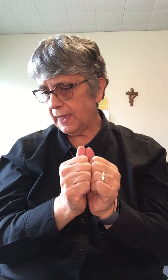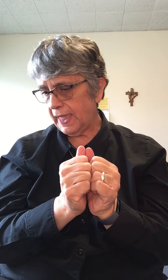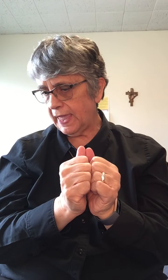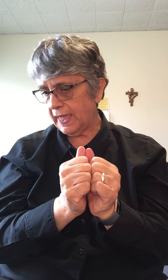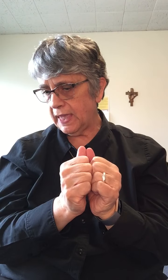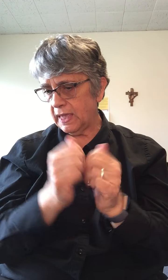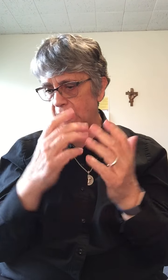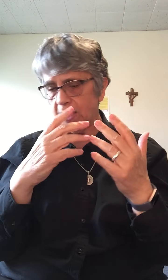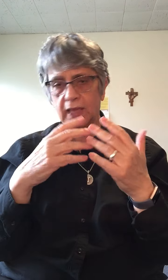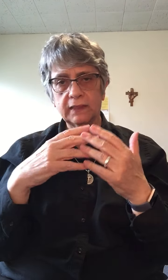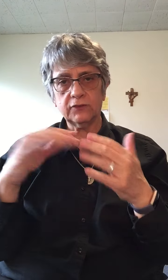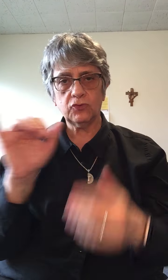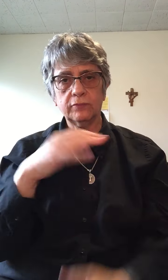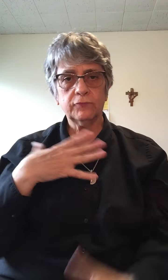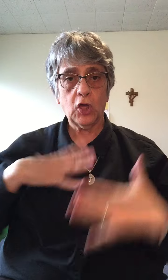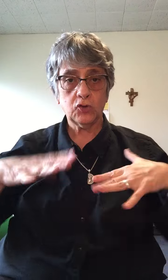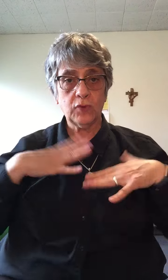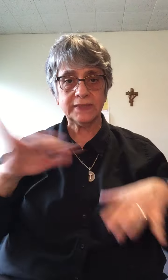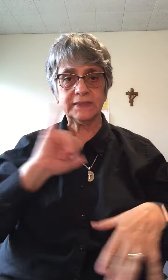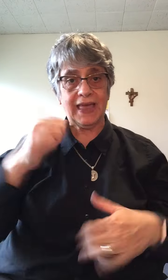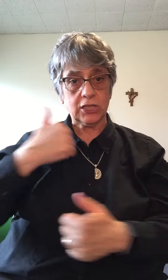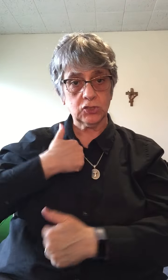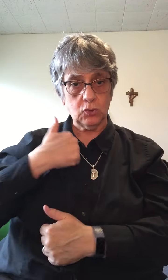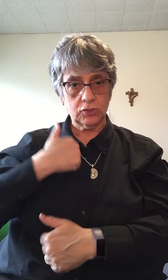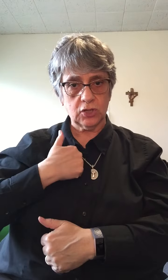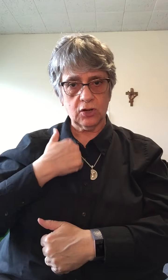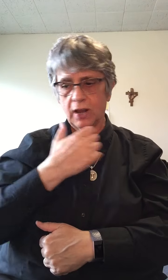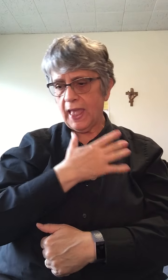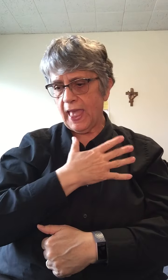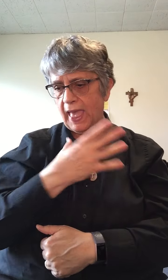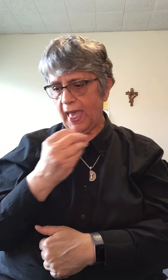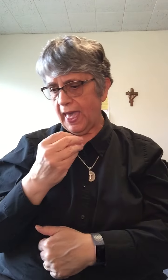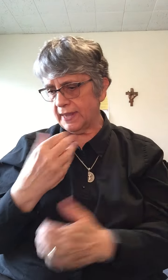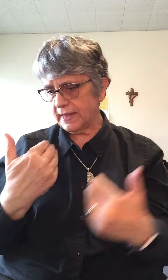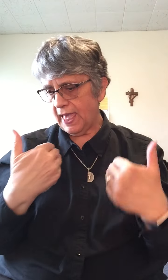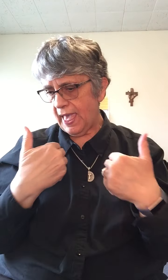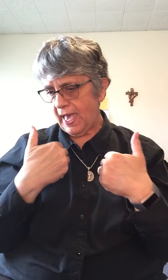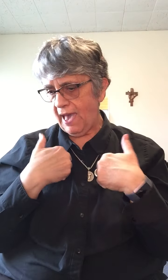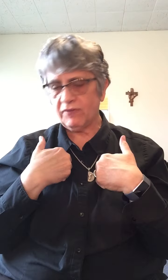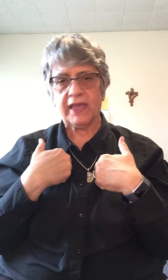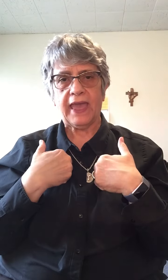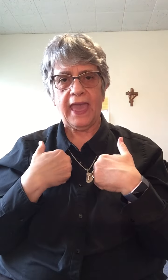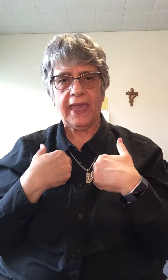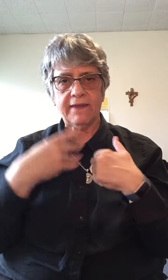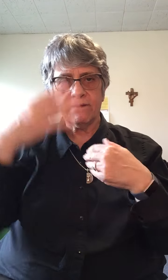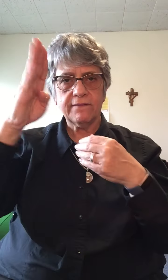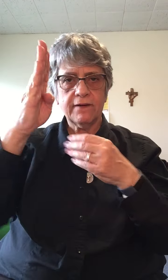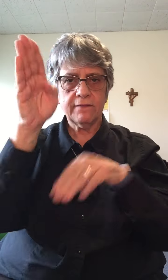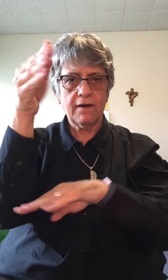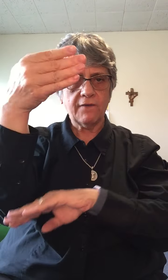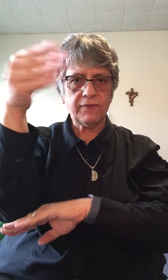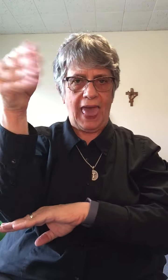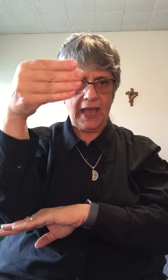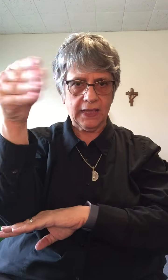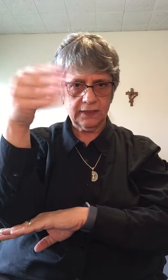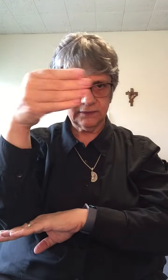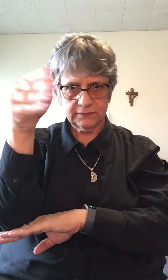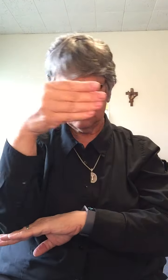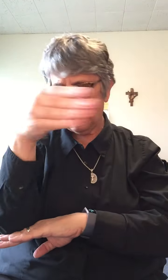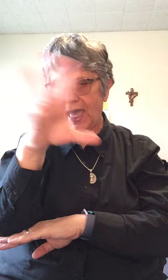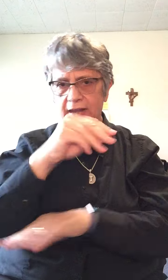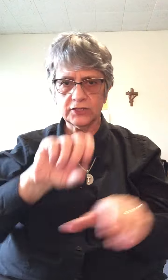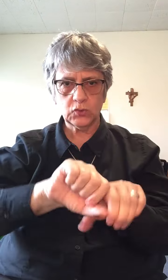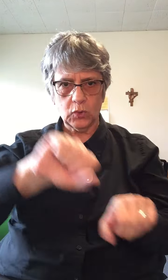a, with the, dressed like a soldier and having a flag and a sword.